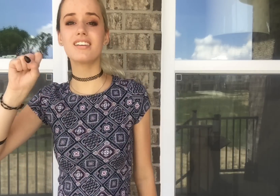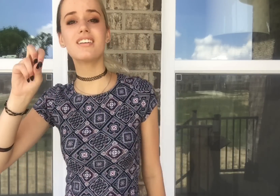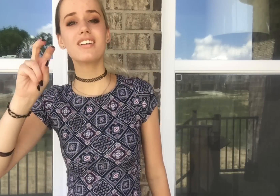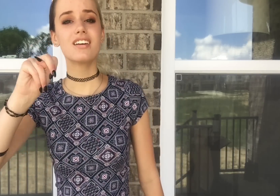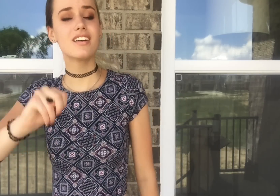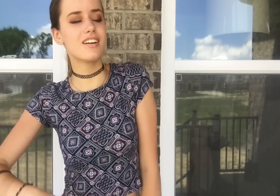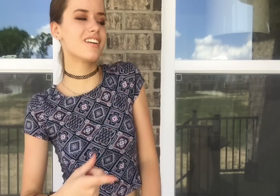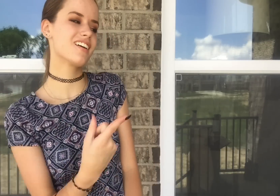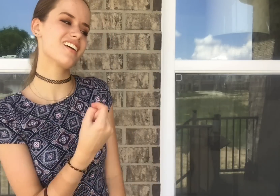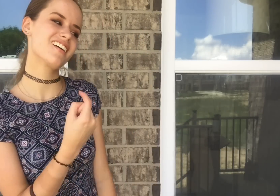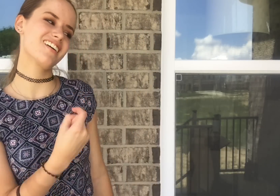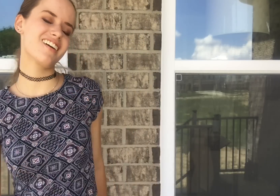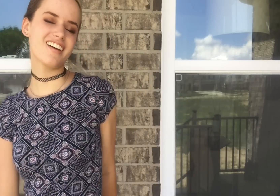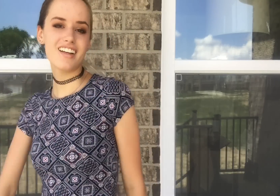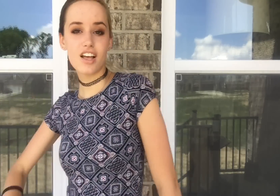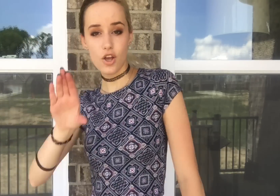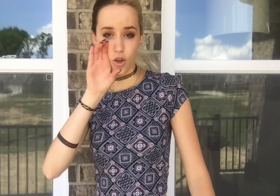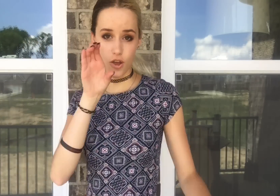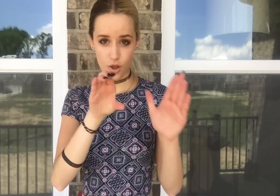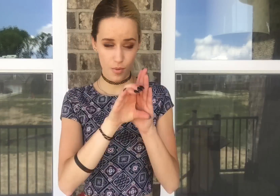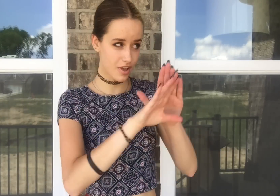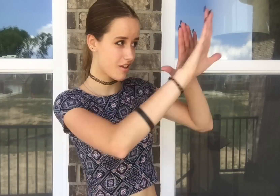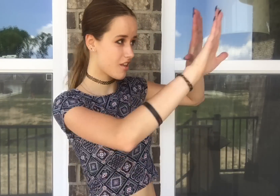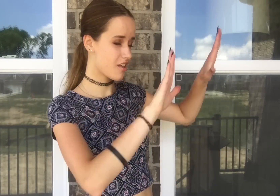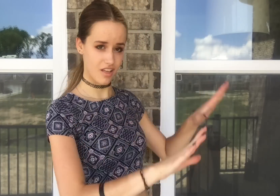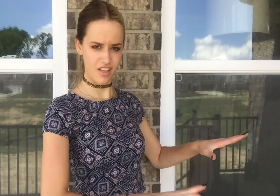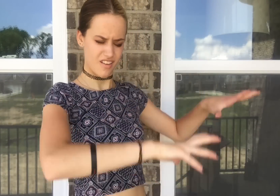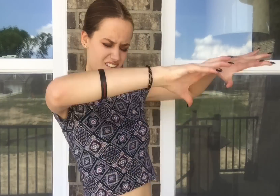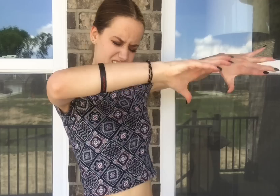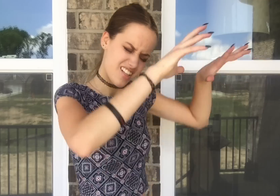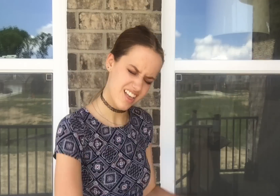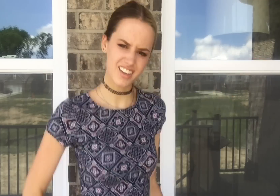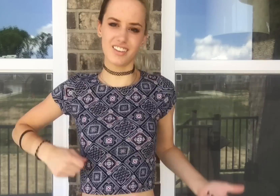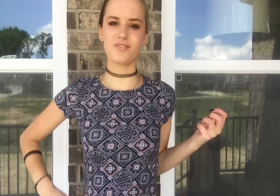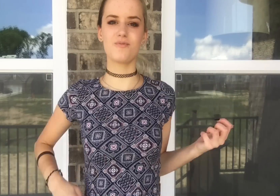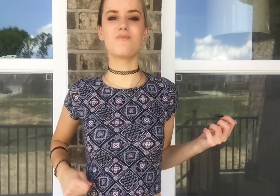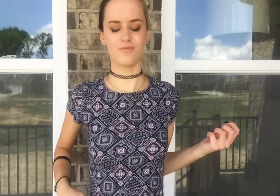The season is calling, your pictures are falling down